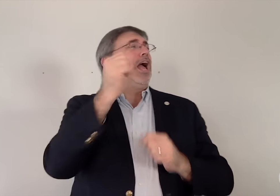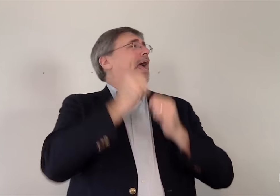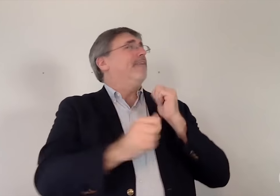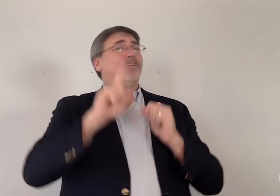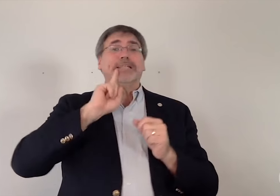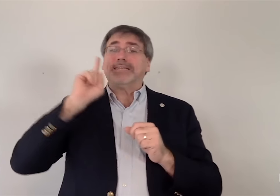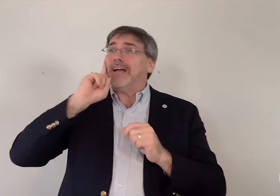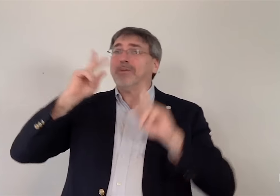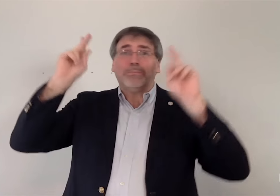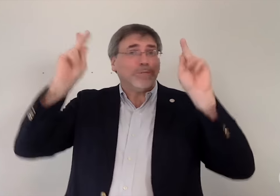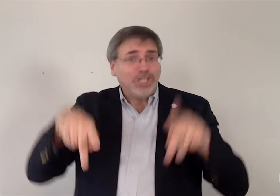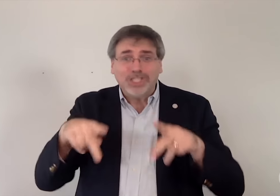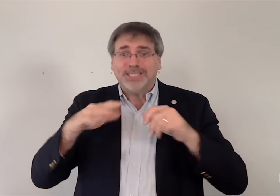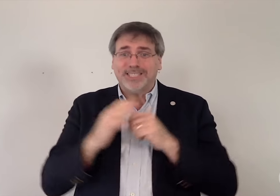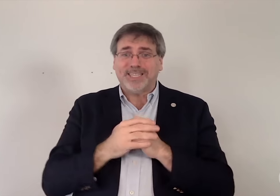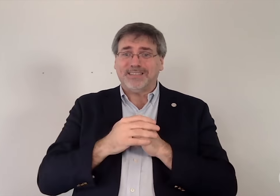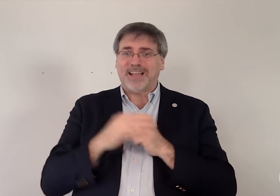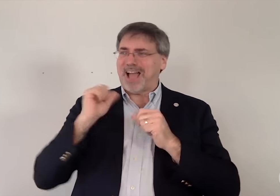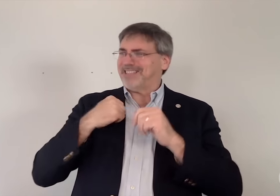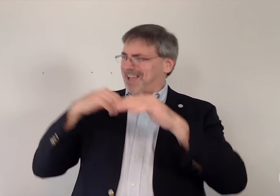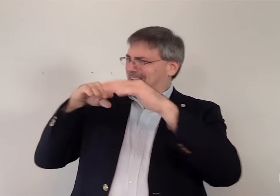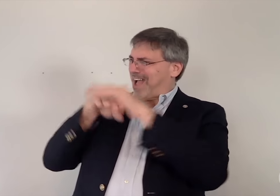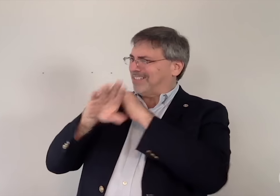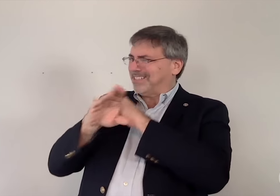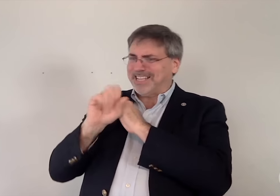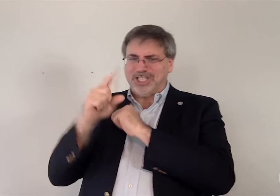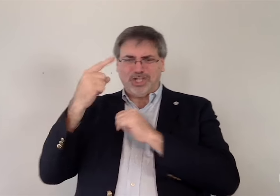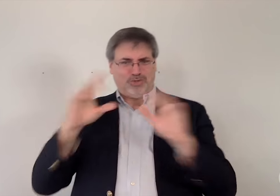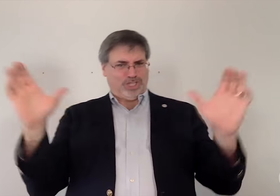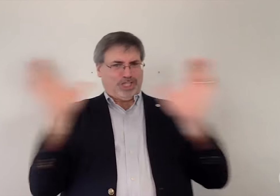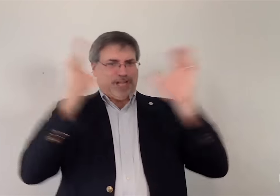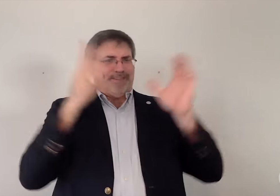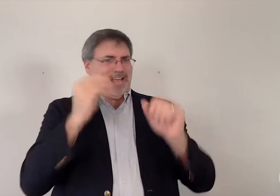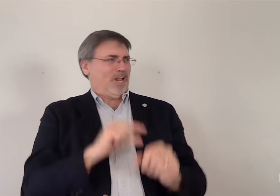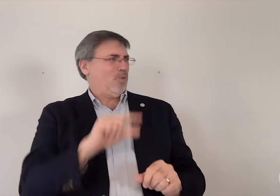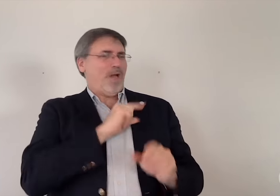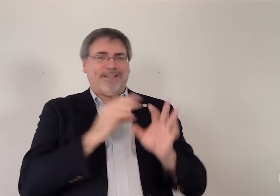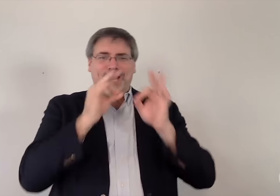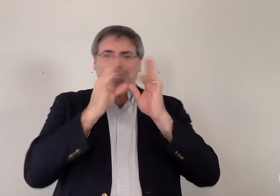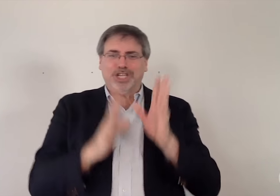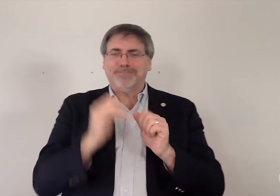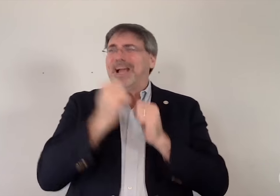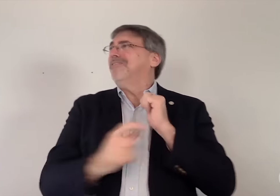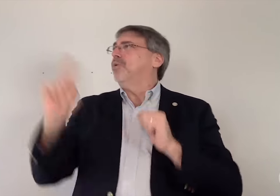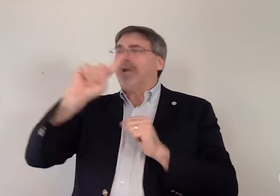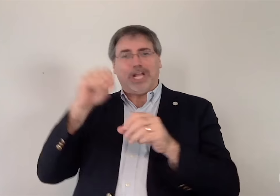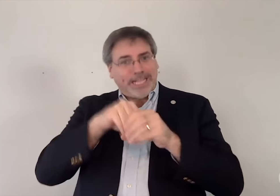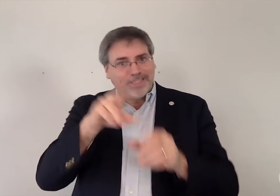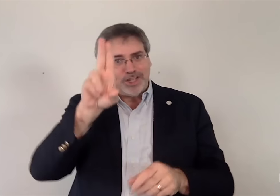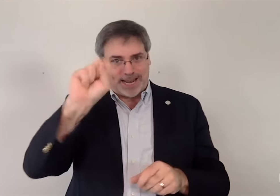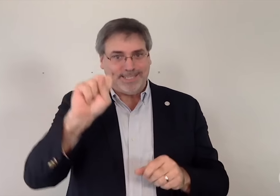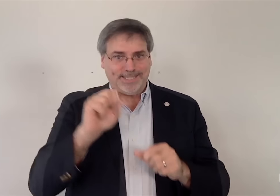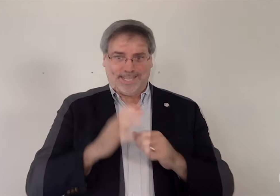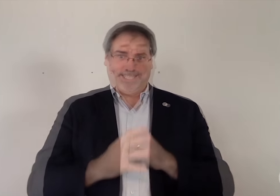every deaf person has access to certified and qualified interpreters everywhere in the United States.